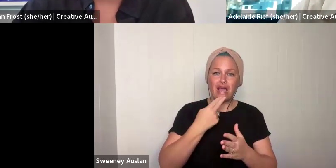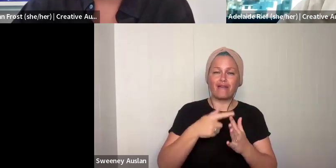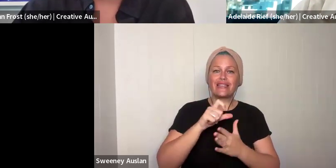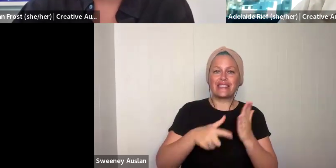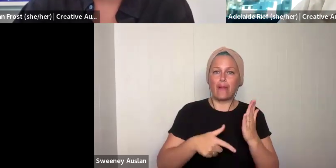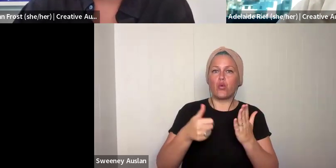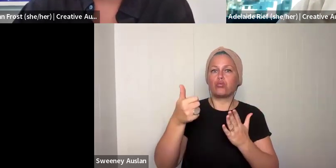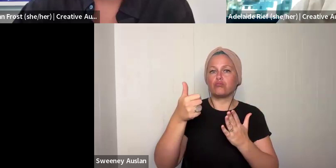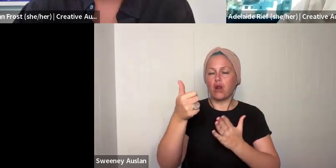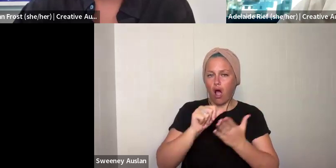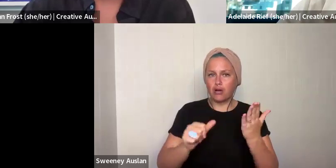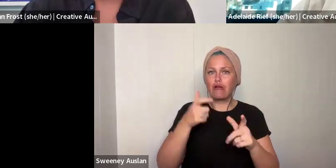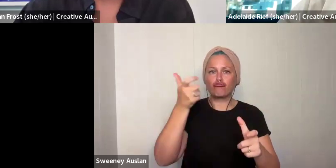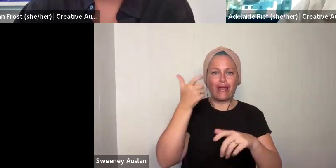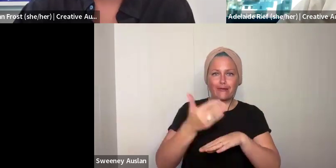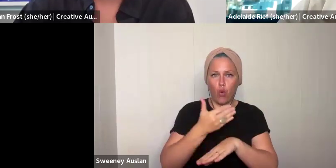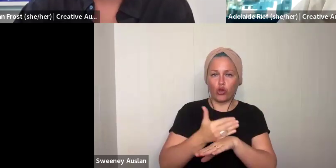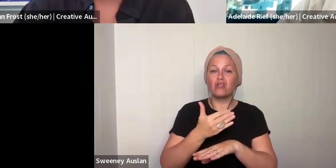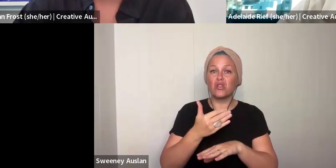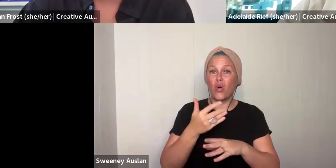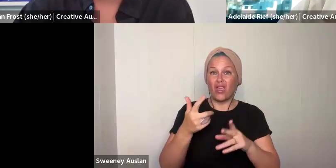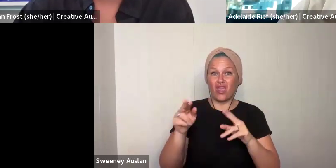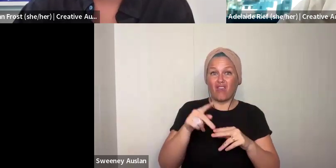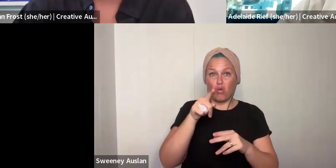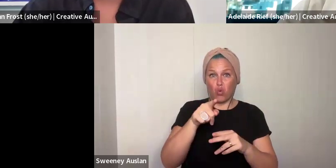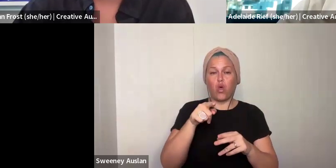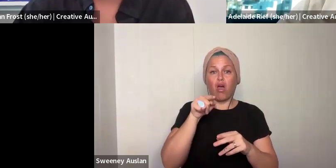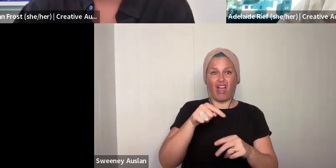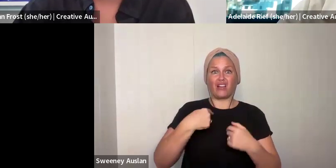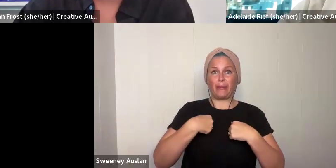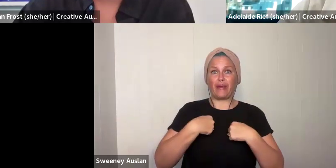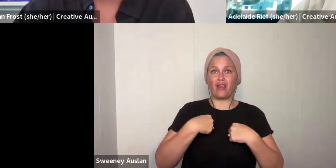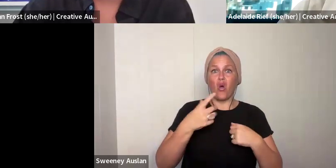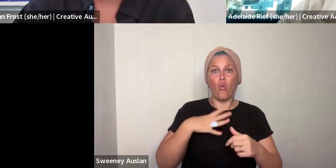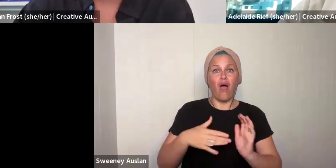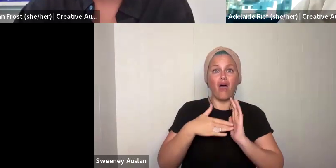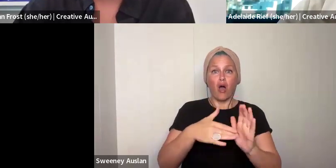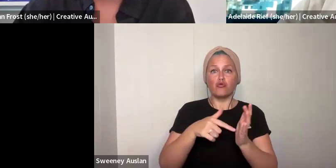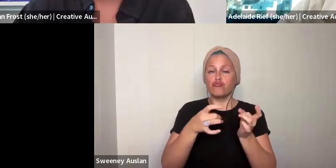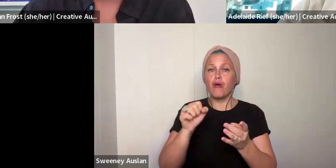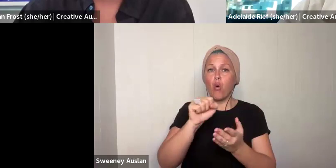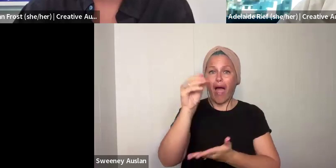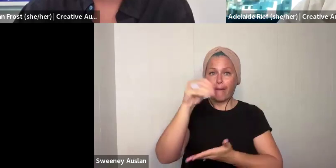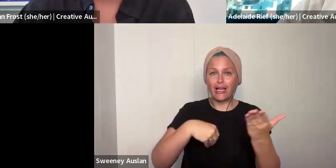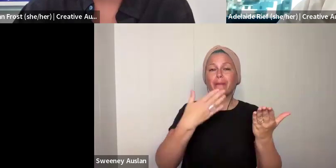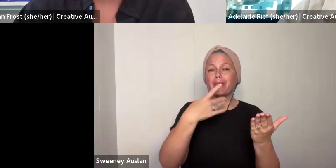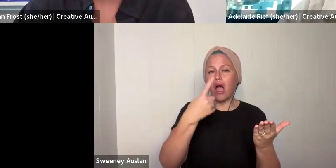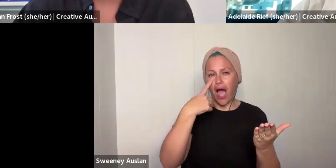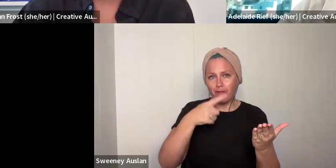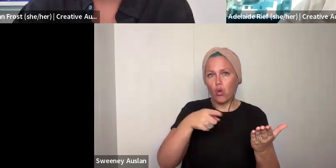services available for deaf and disabled artist and creative workers. If that is you and you would like some